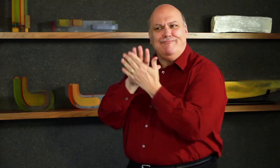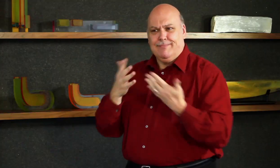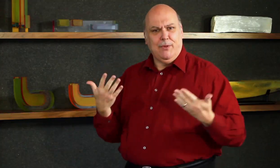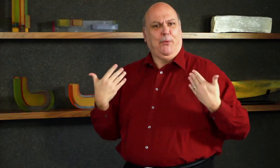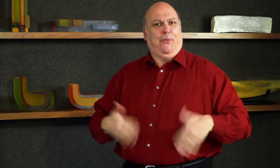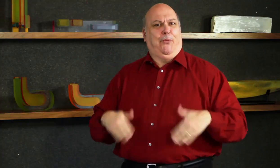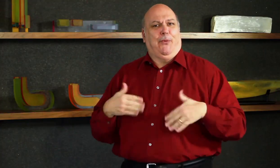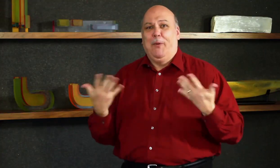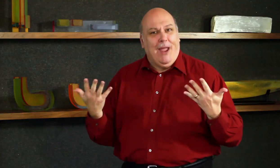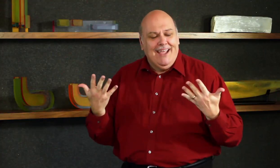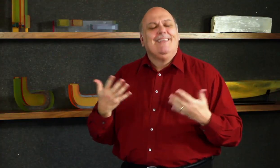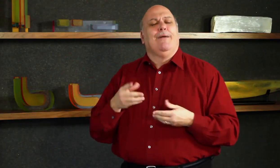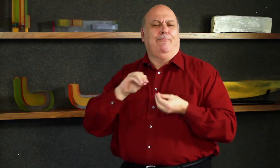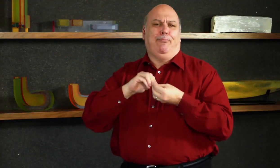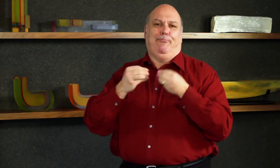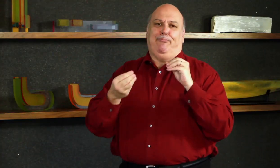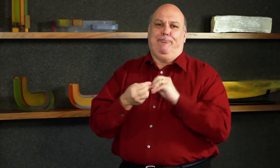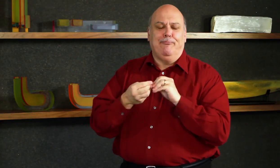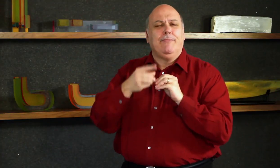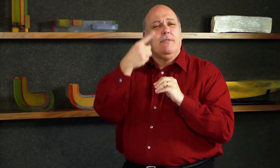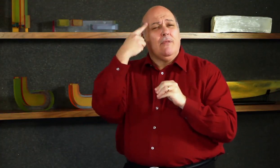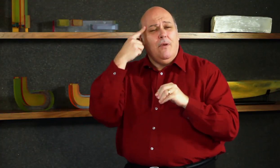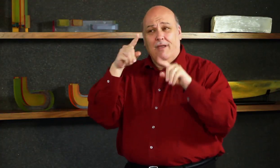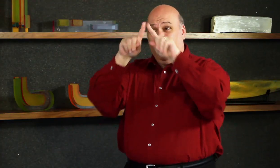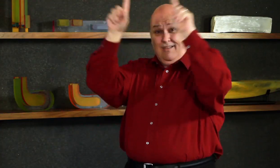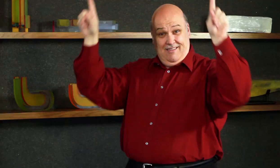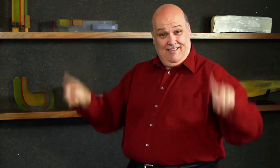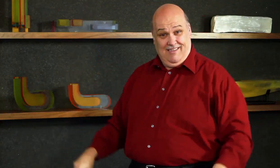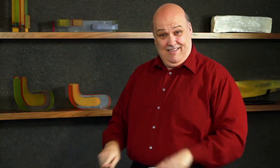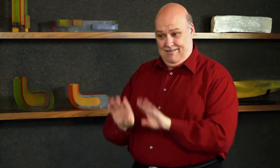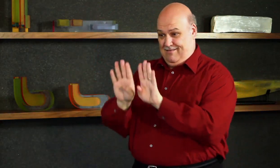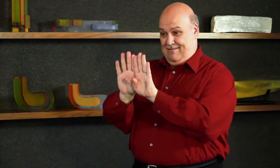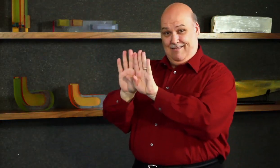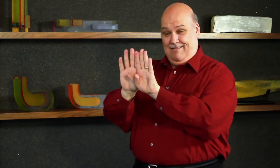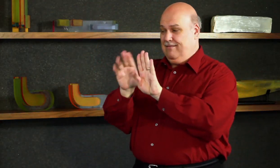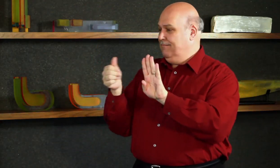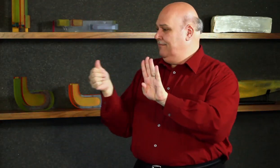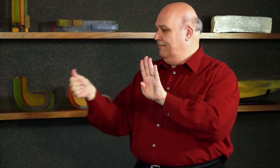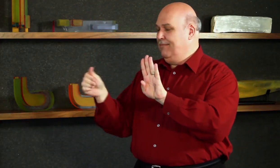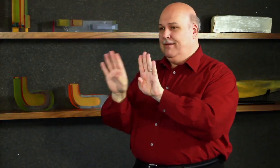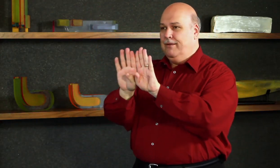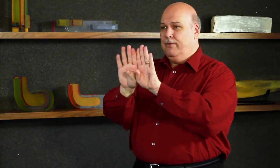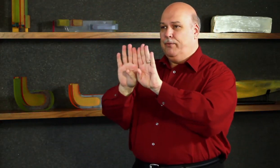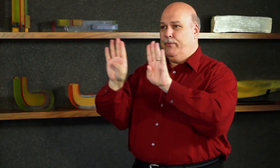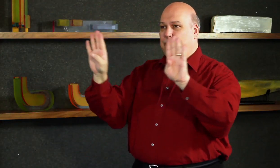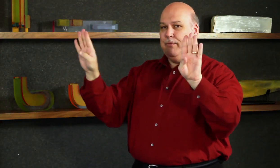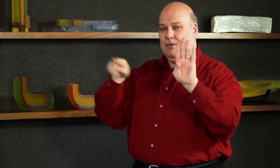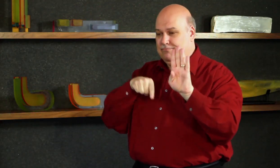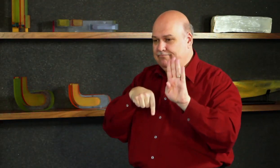funny but how many times have you had problems waiting for or looking for an elevator